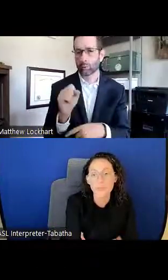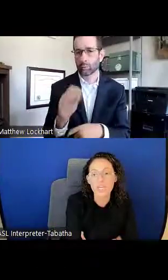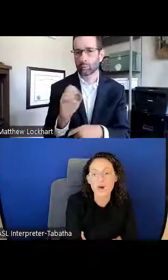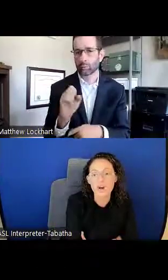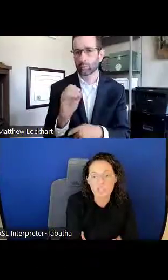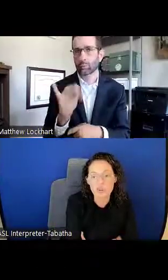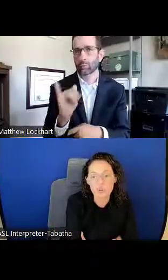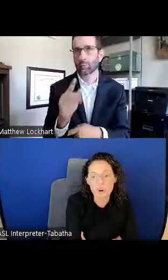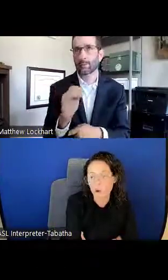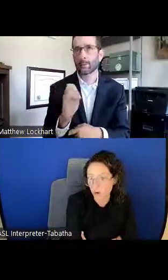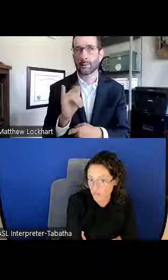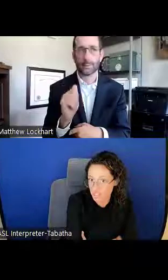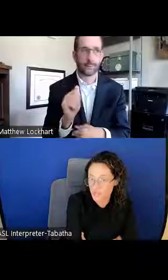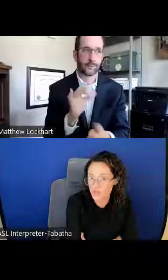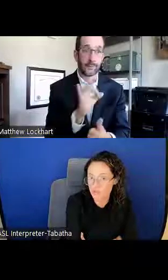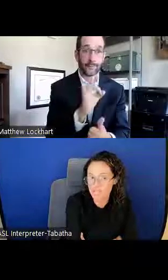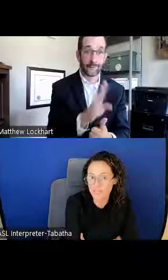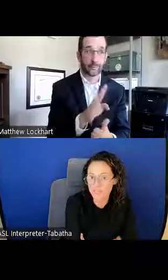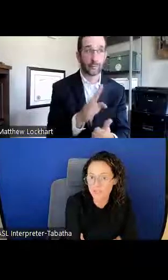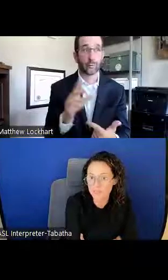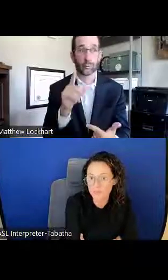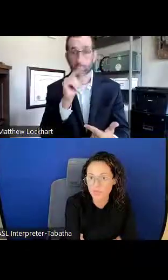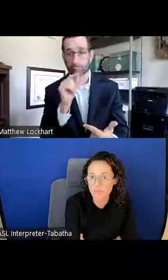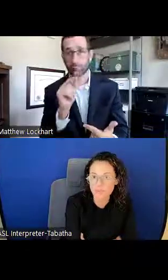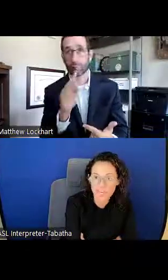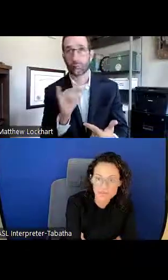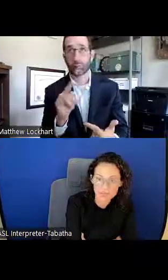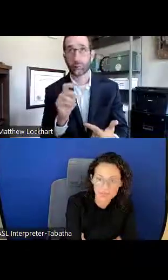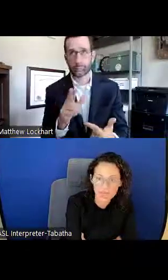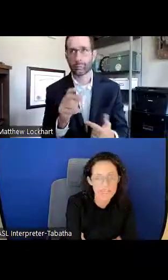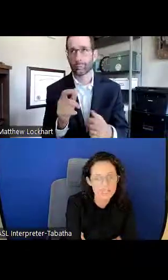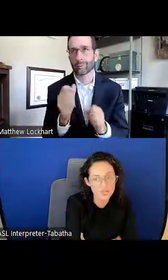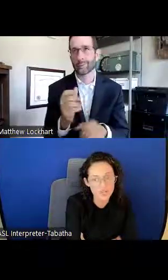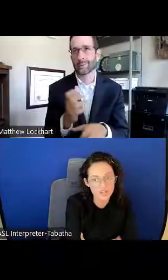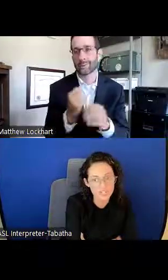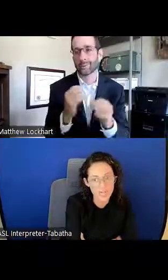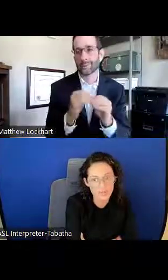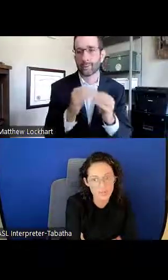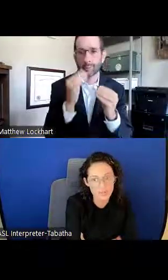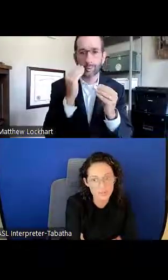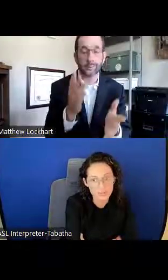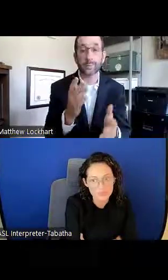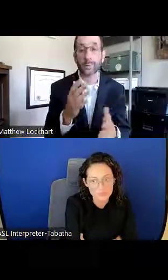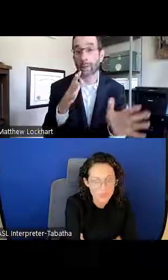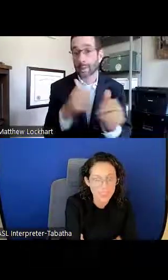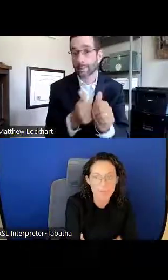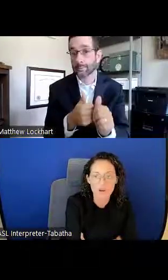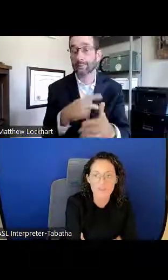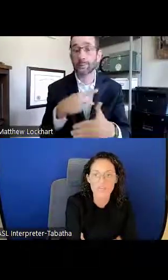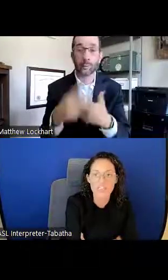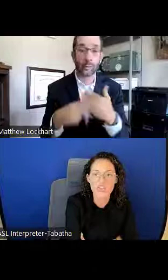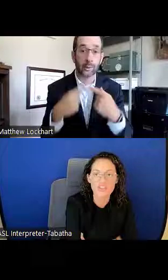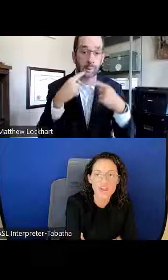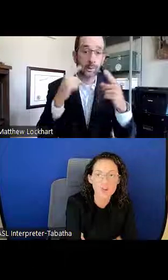We also are on social media. We have a Facebook and a Twitter account. You can get more information there.